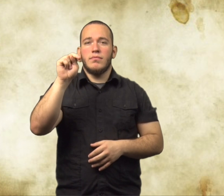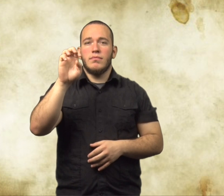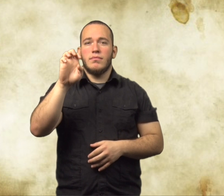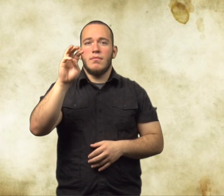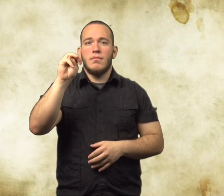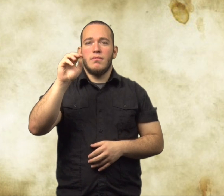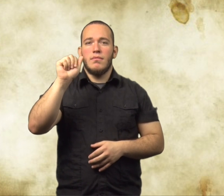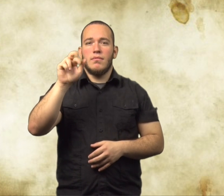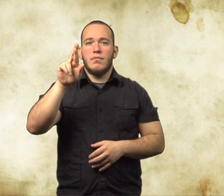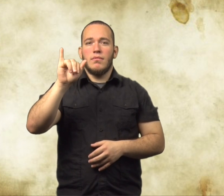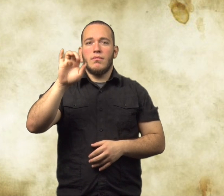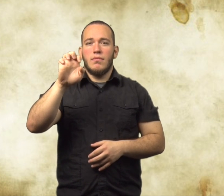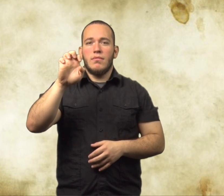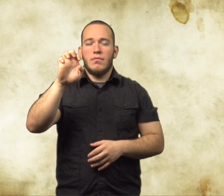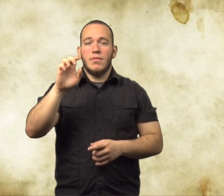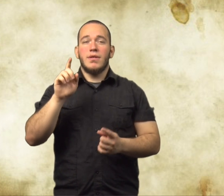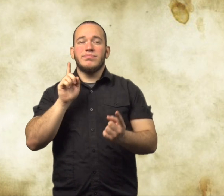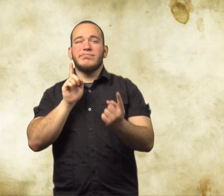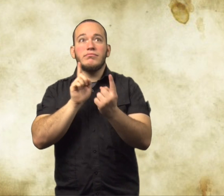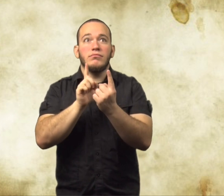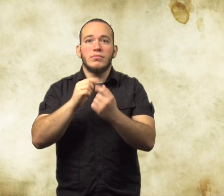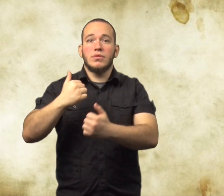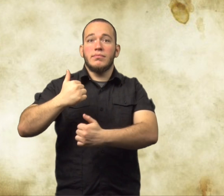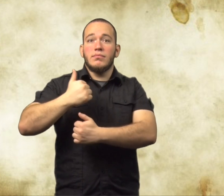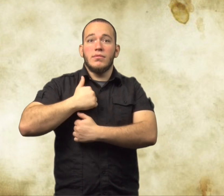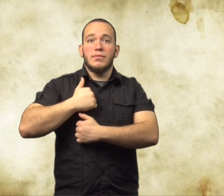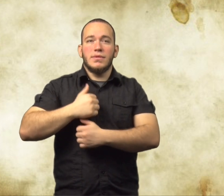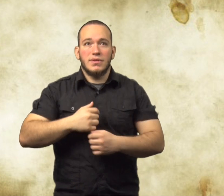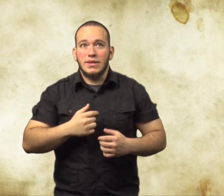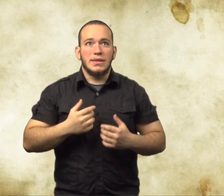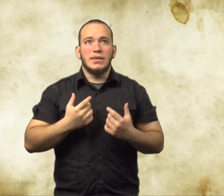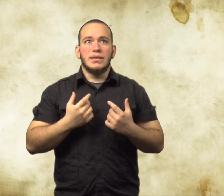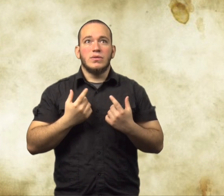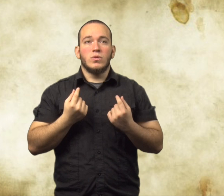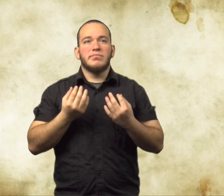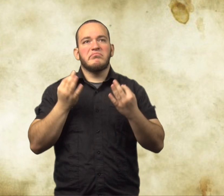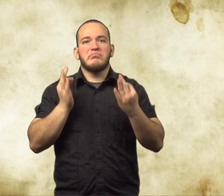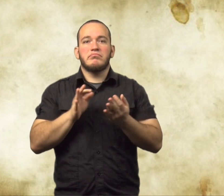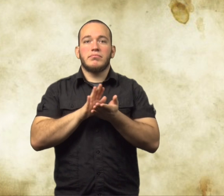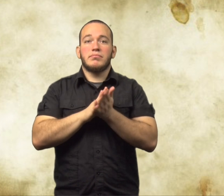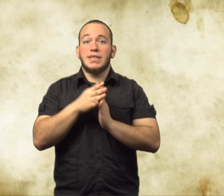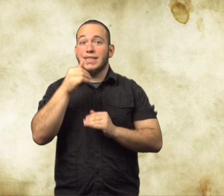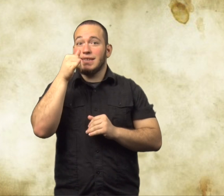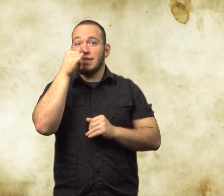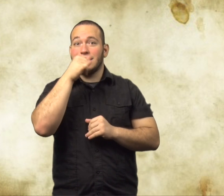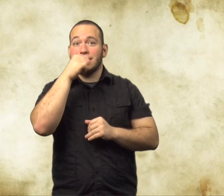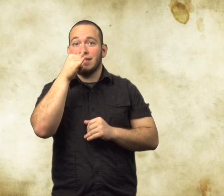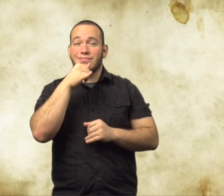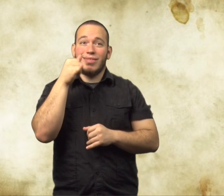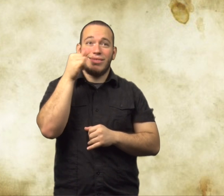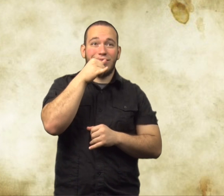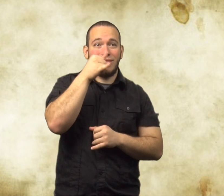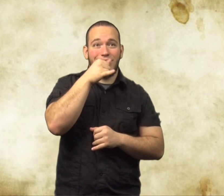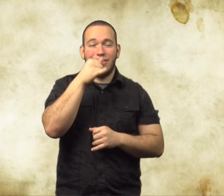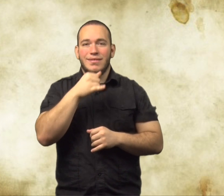Annemarie came upon a soldier And decided to be silly.